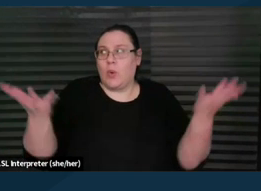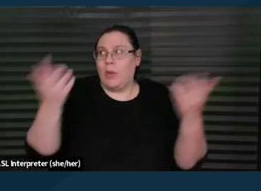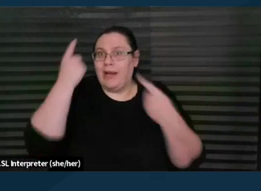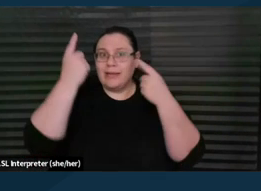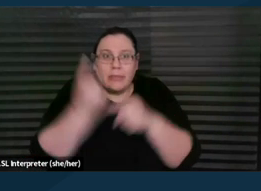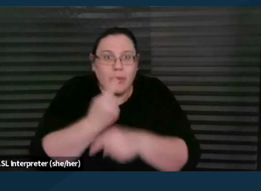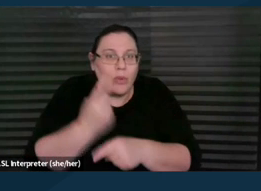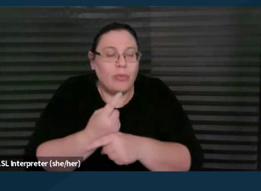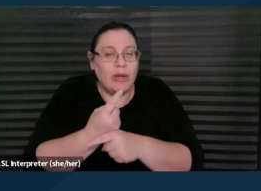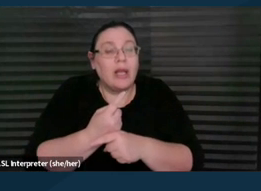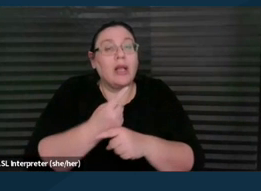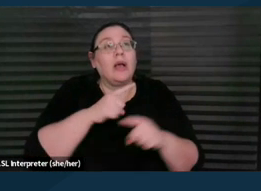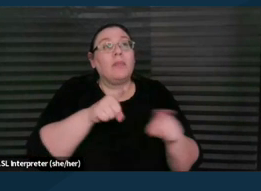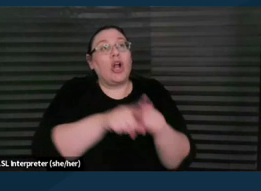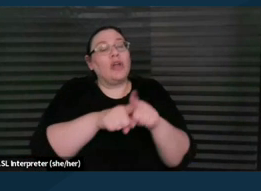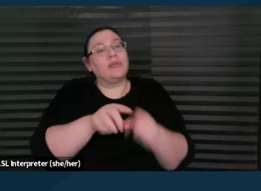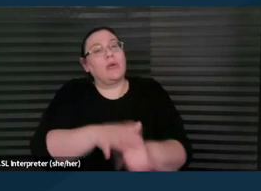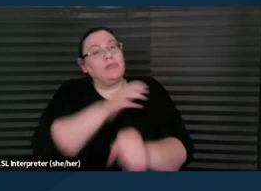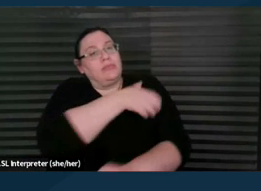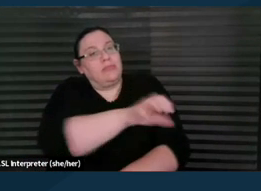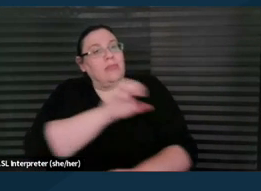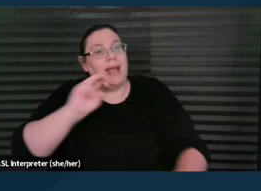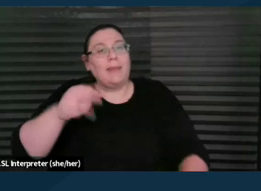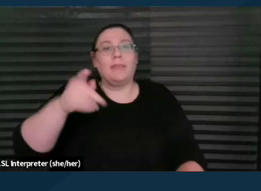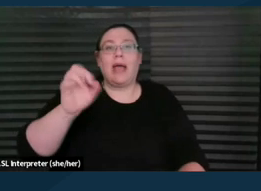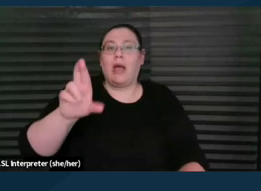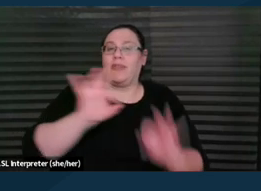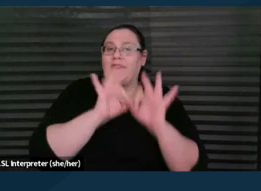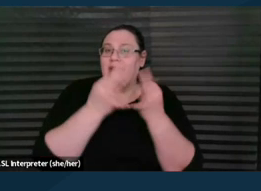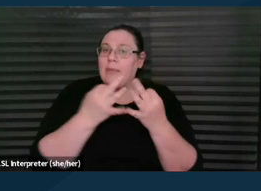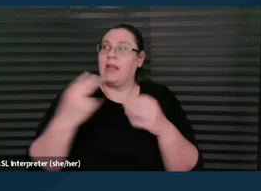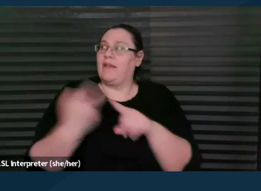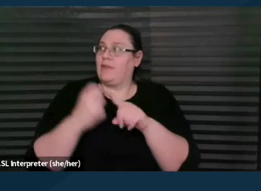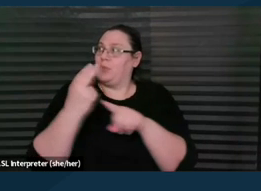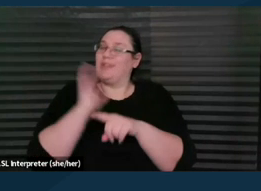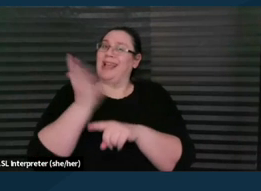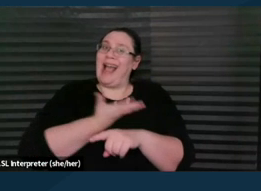But also to empower the family by using our own experiences. So, you know, I,